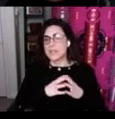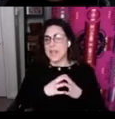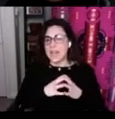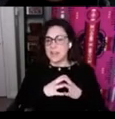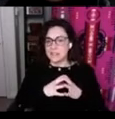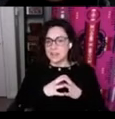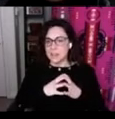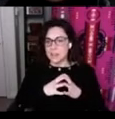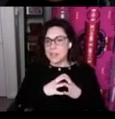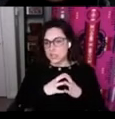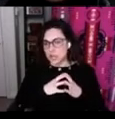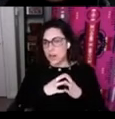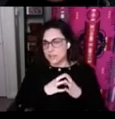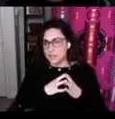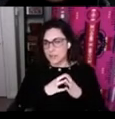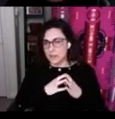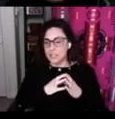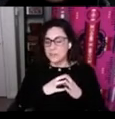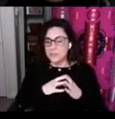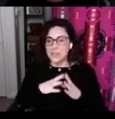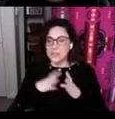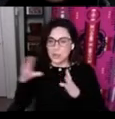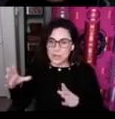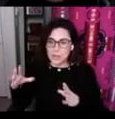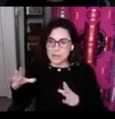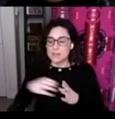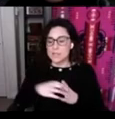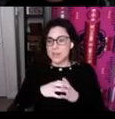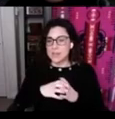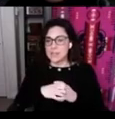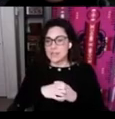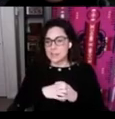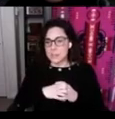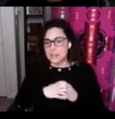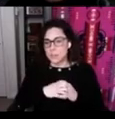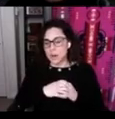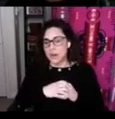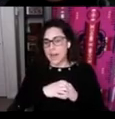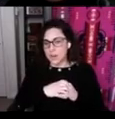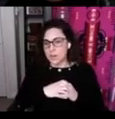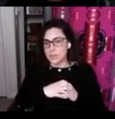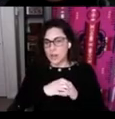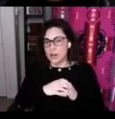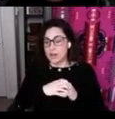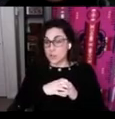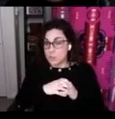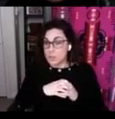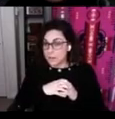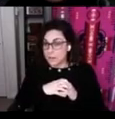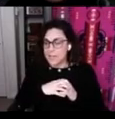and being taught the language. In the green space is a space where adults are contributing